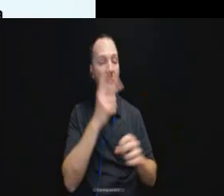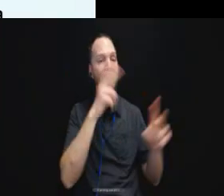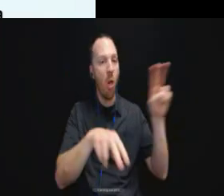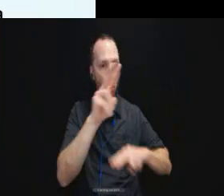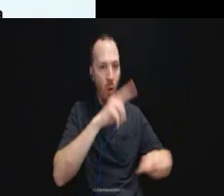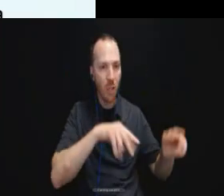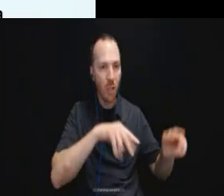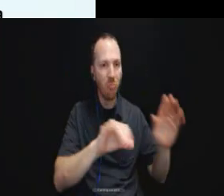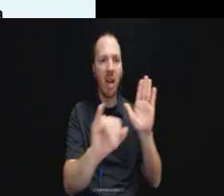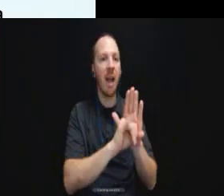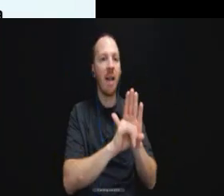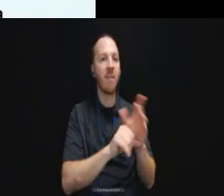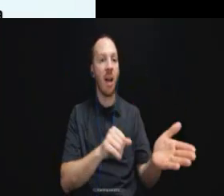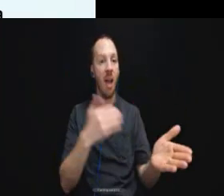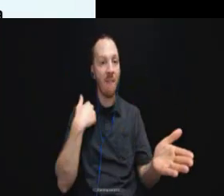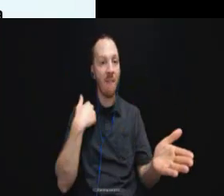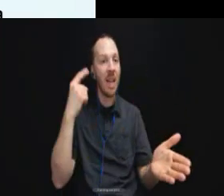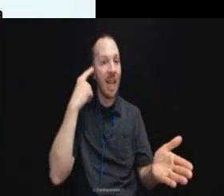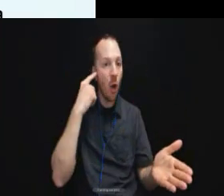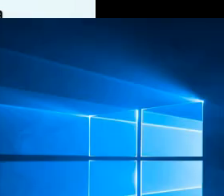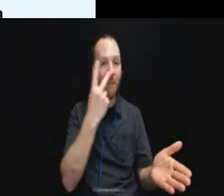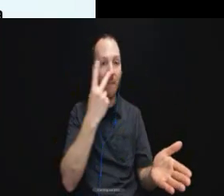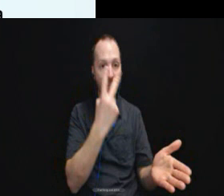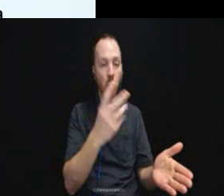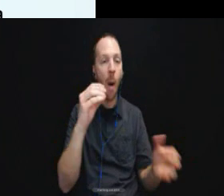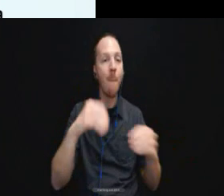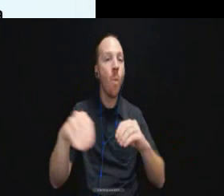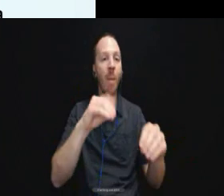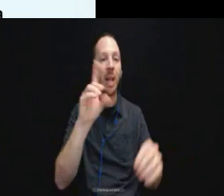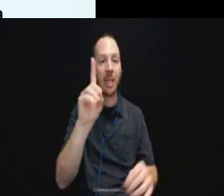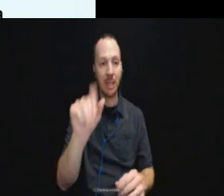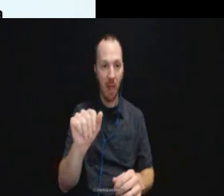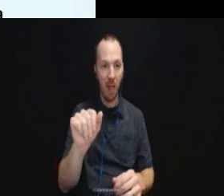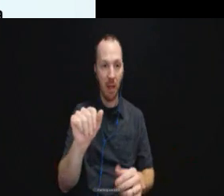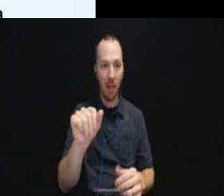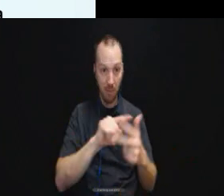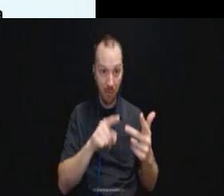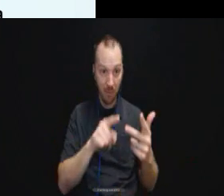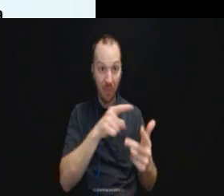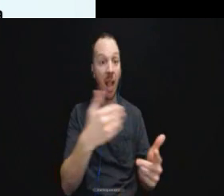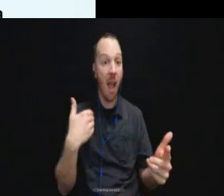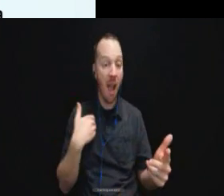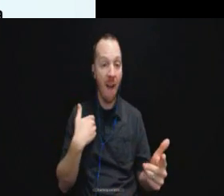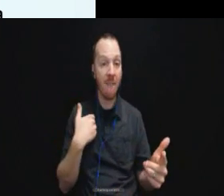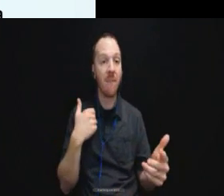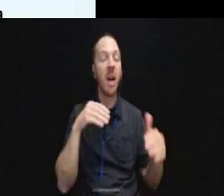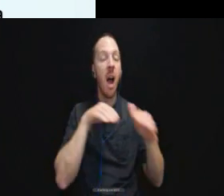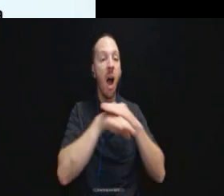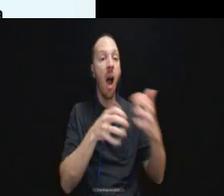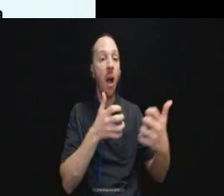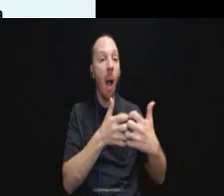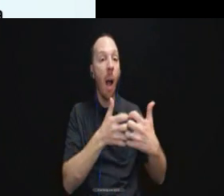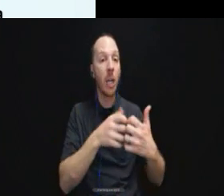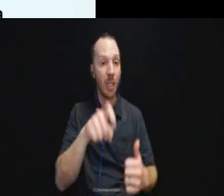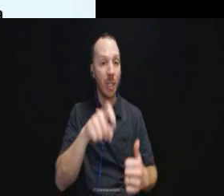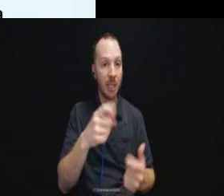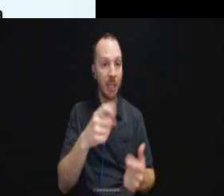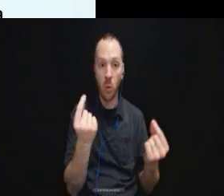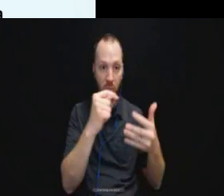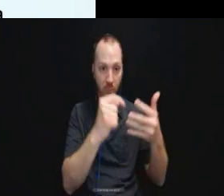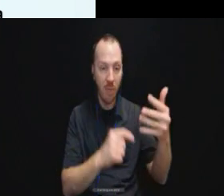and accommodation needs and any verbal or written communication skills will be evaluated